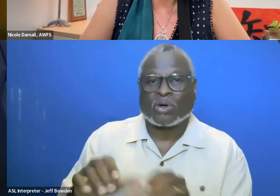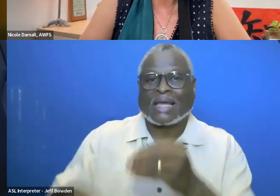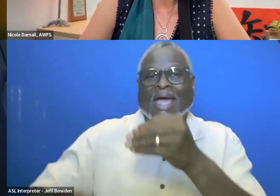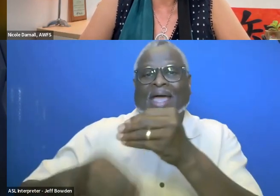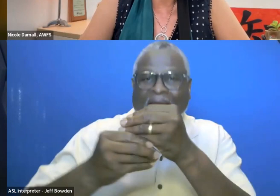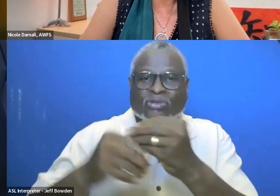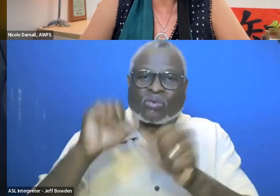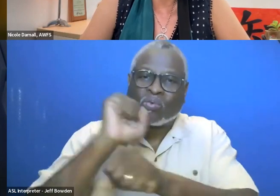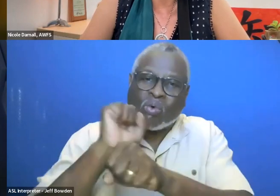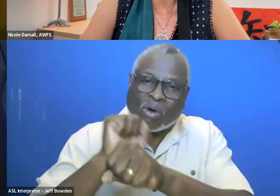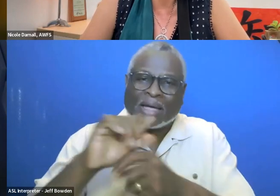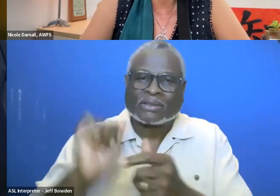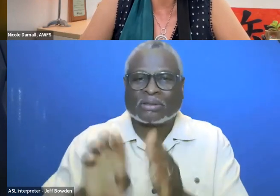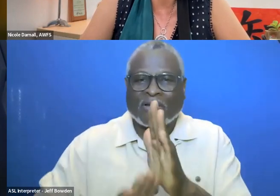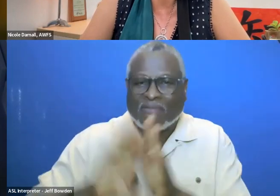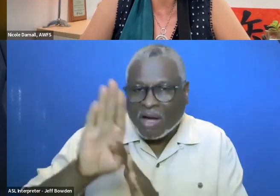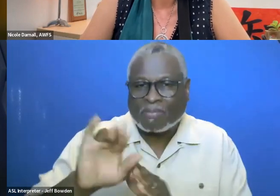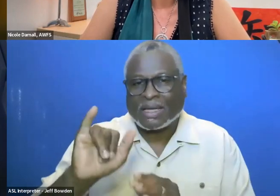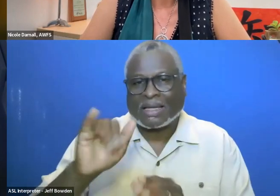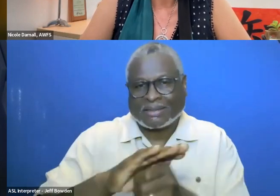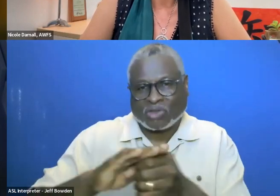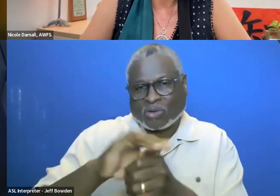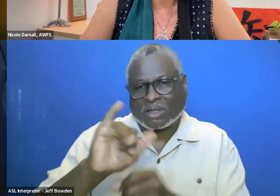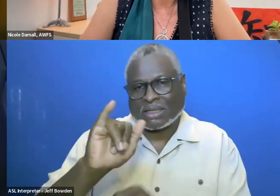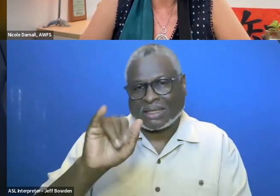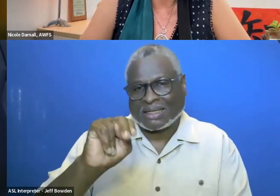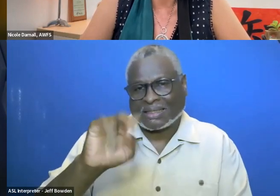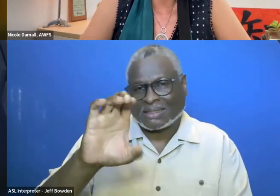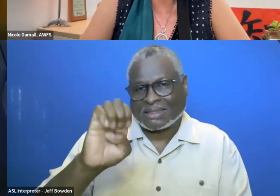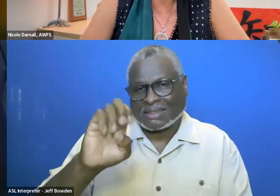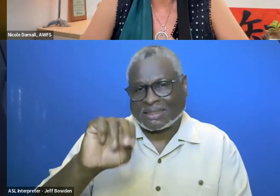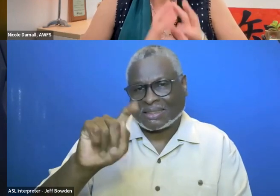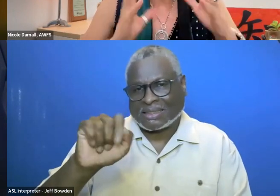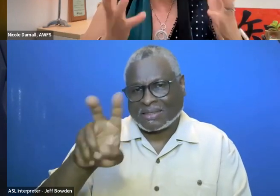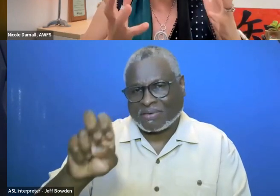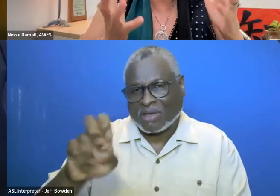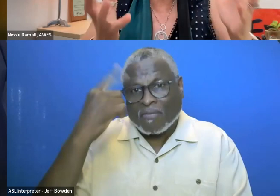and you create those internal incentives for individuals to wrestle